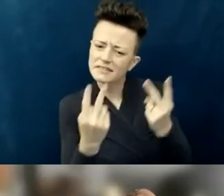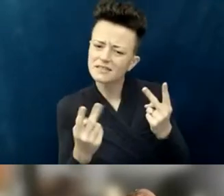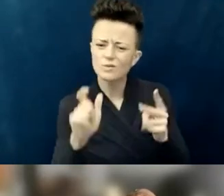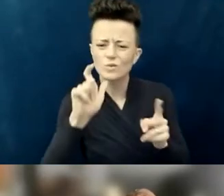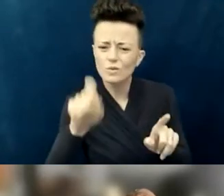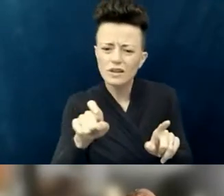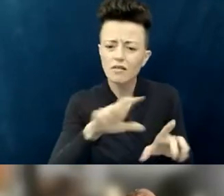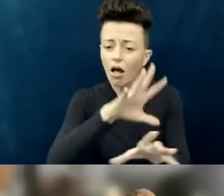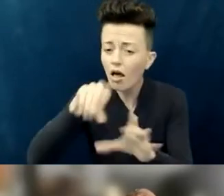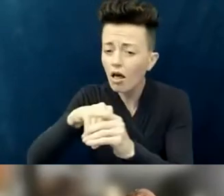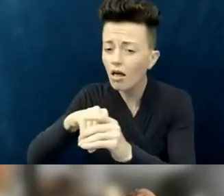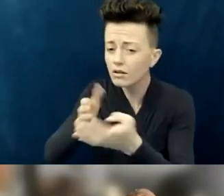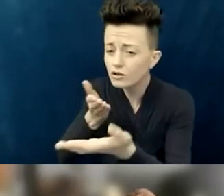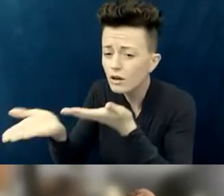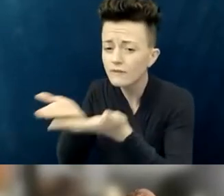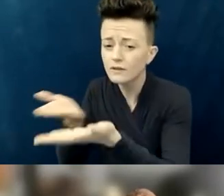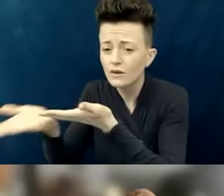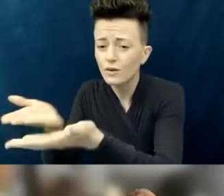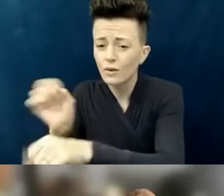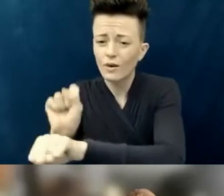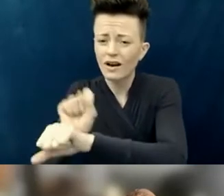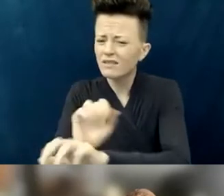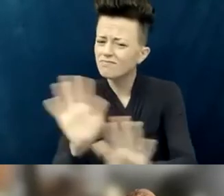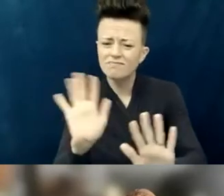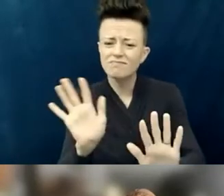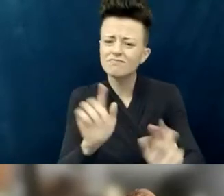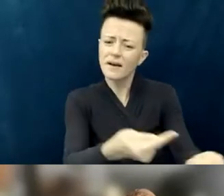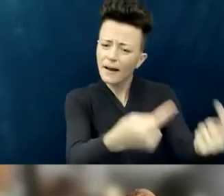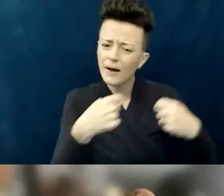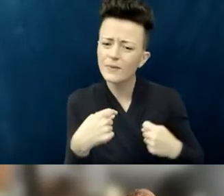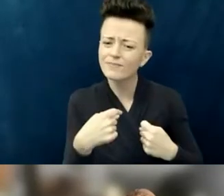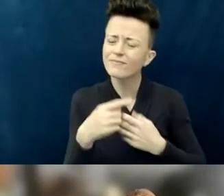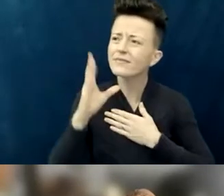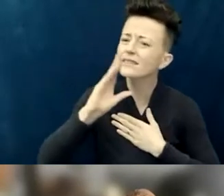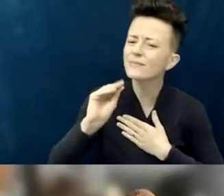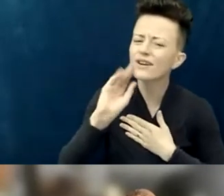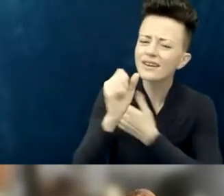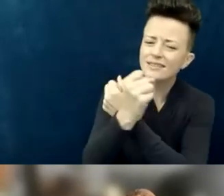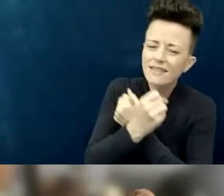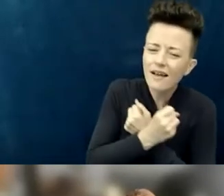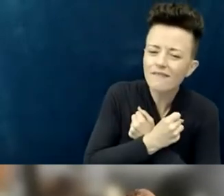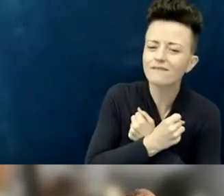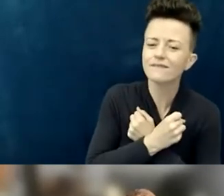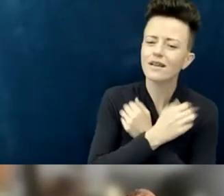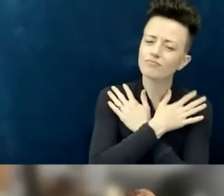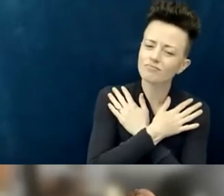where they could be, and be loved and find some healing and wait to see where it is